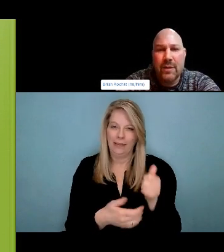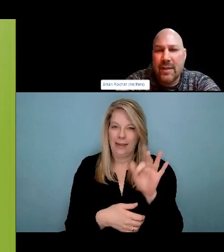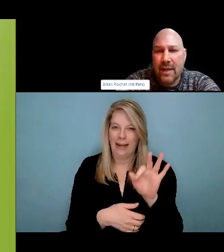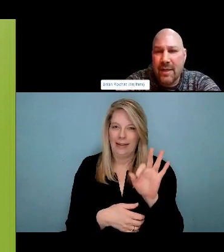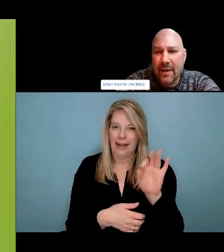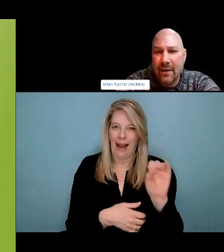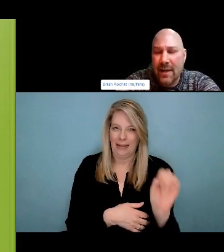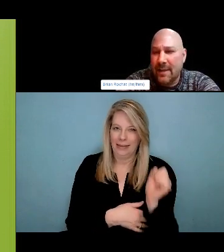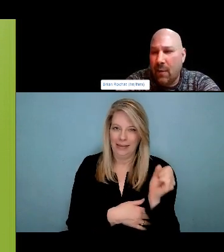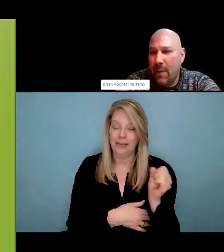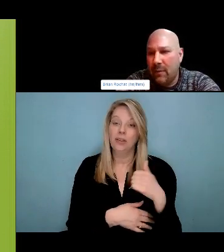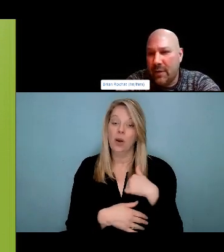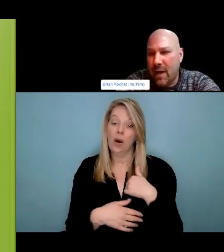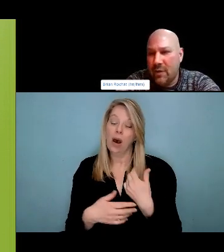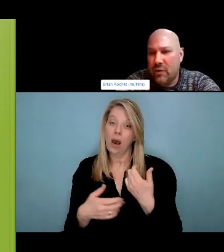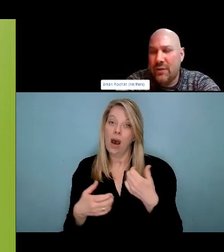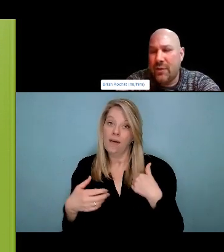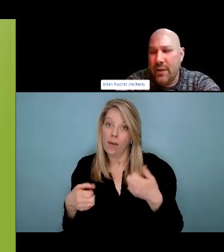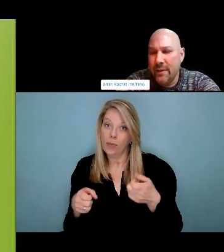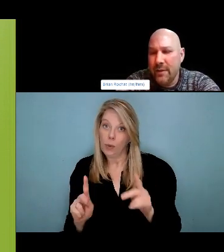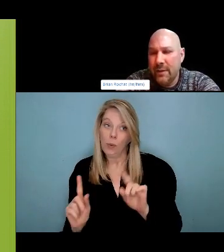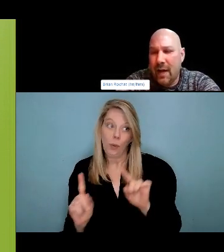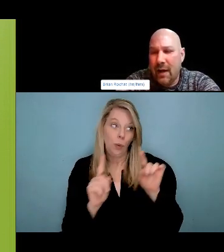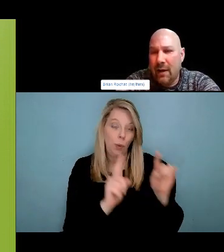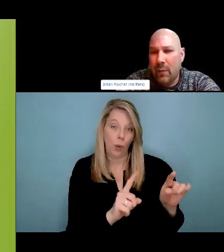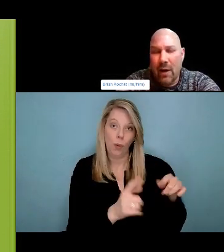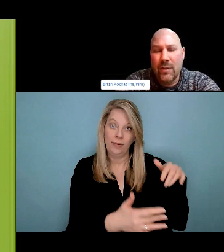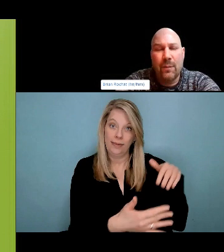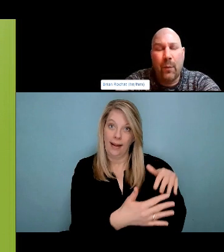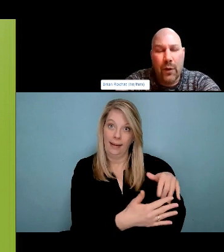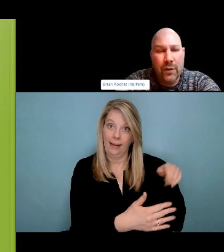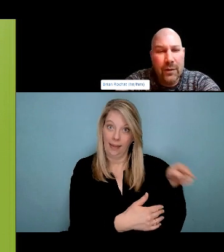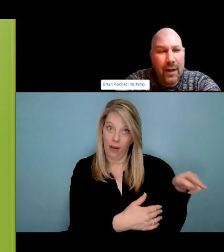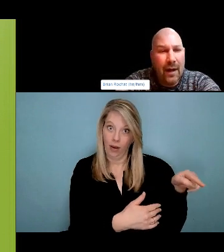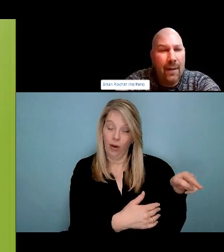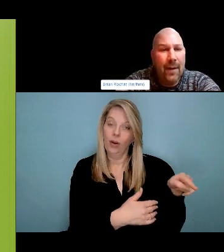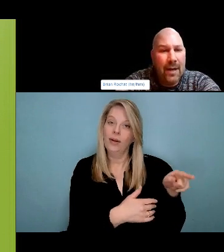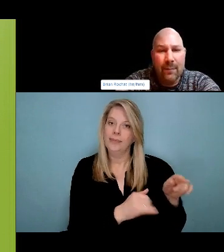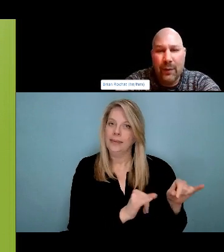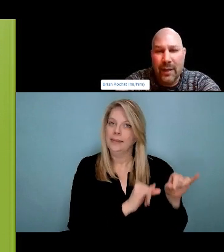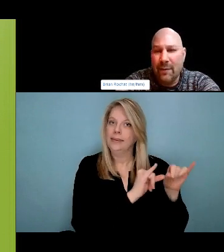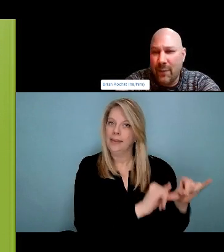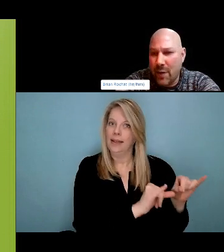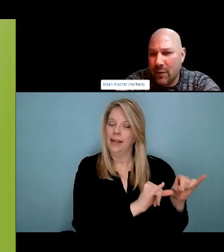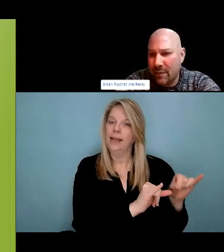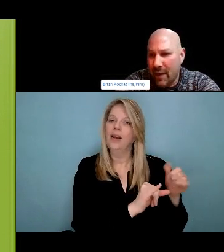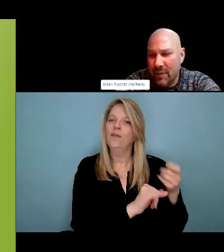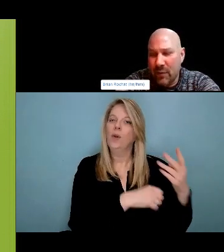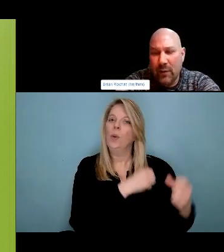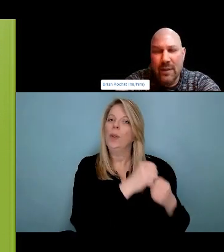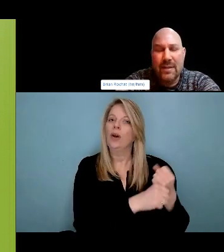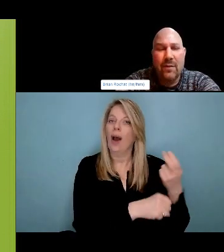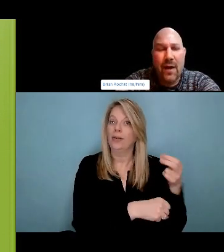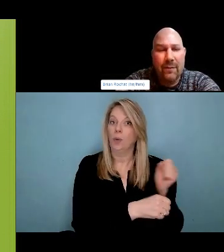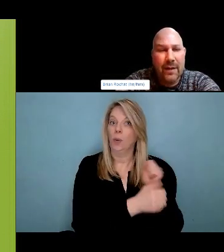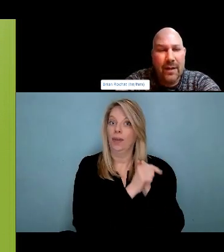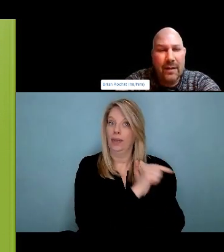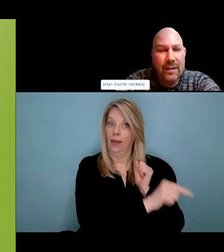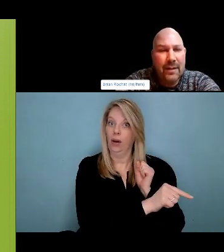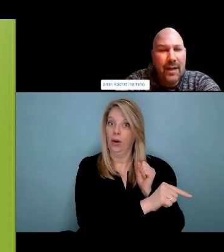who, have taught me a lot, but also the folks in my life who have taught me and modeled harm reduction in a really, great and profound way for me as well.